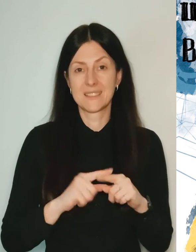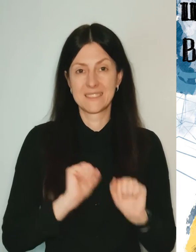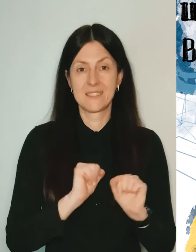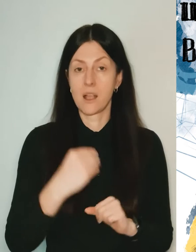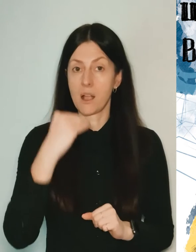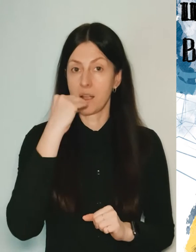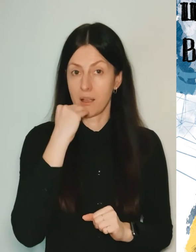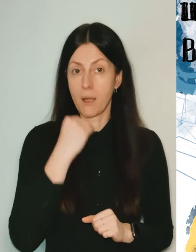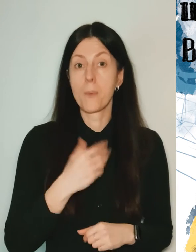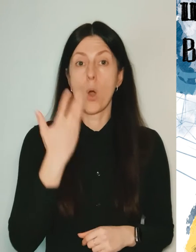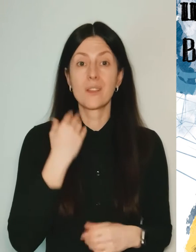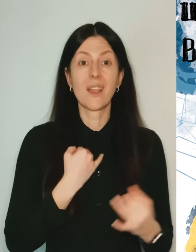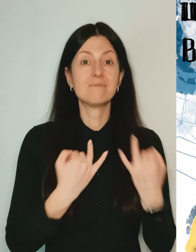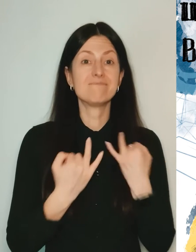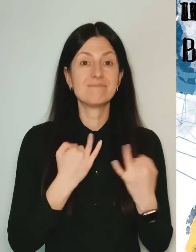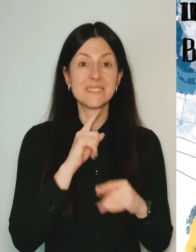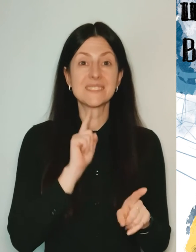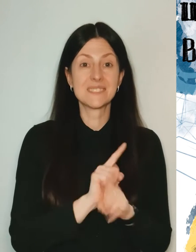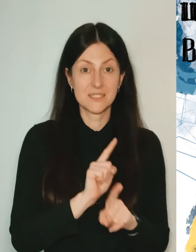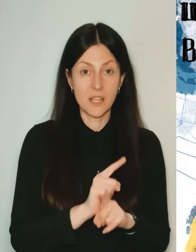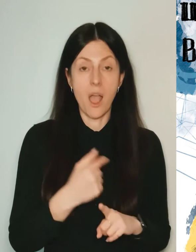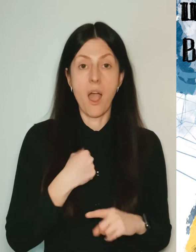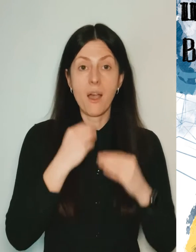And when I talked to my sister, I lost that.